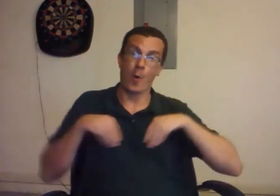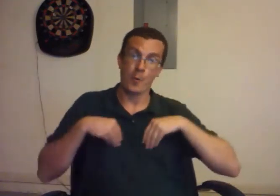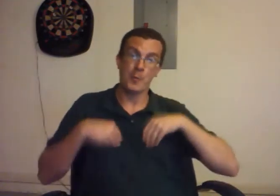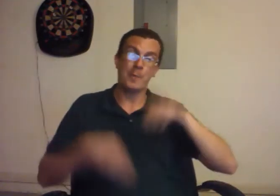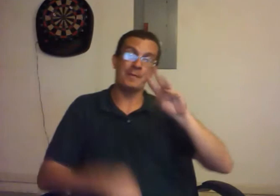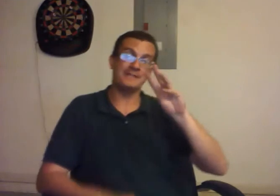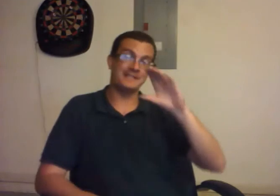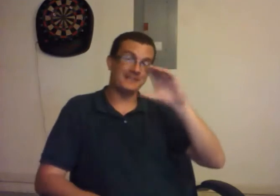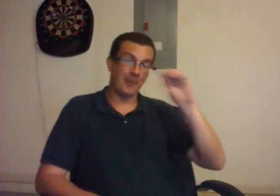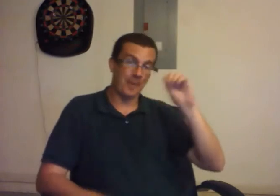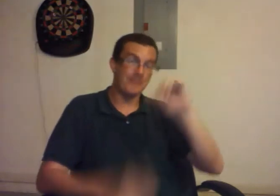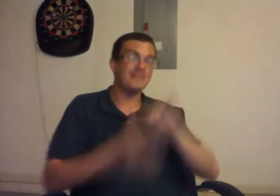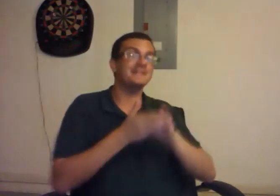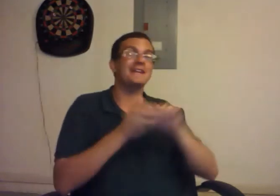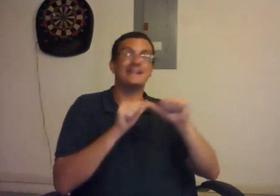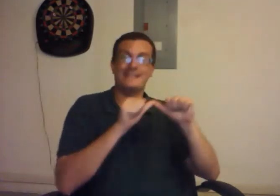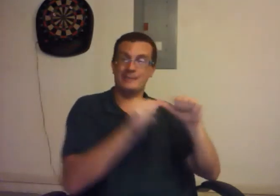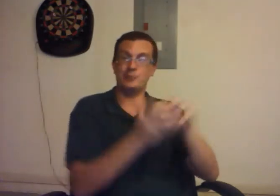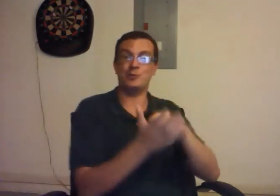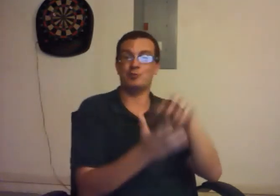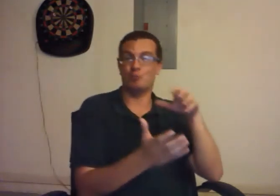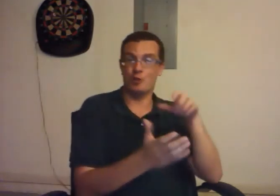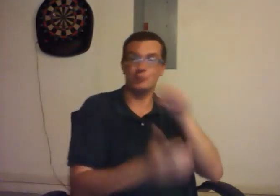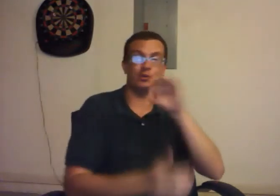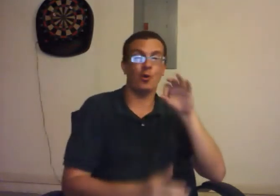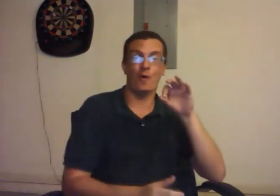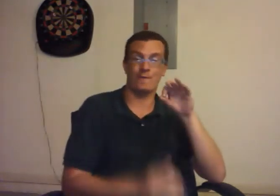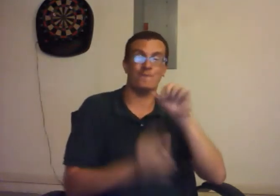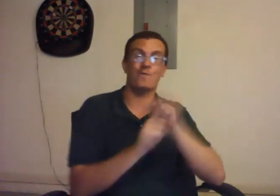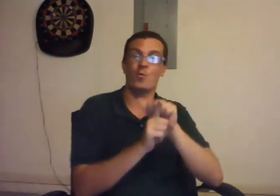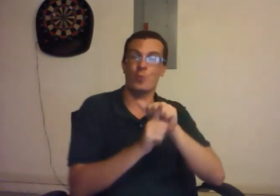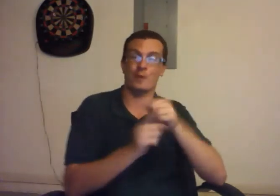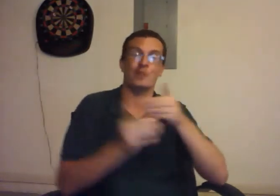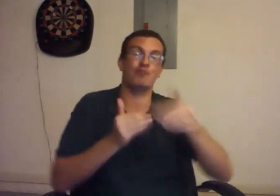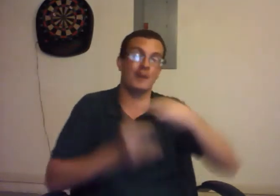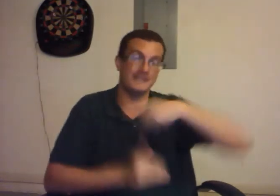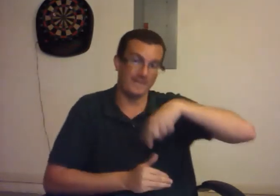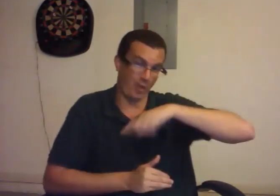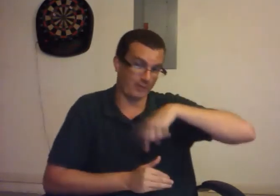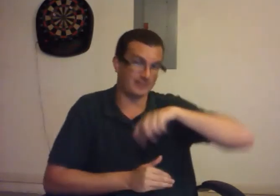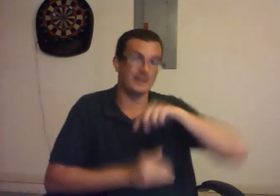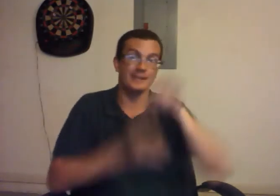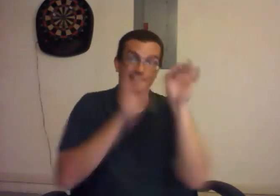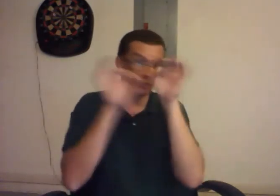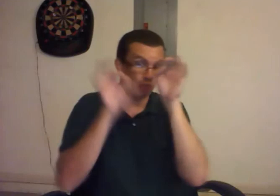Owned by six companies that continue to get rich off the fooling the rest of us,